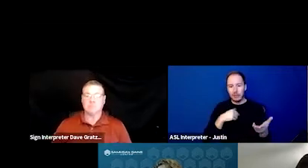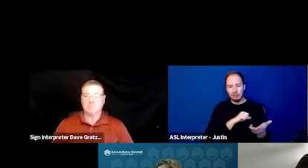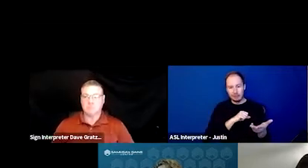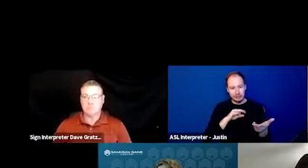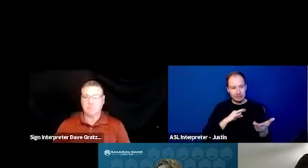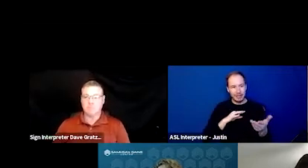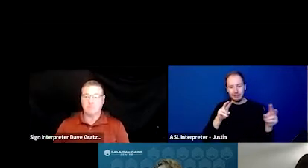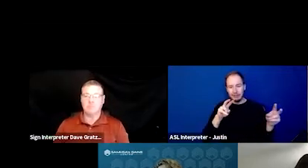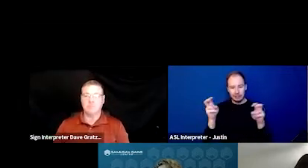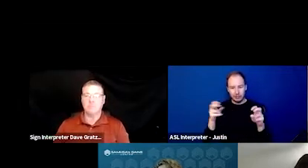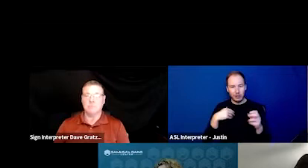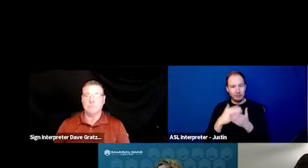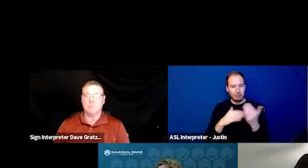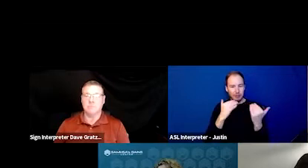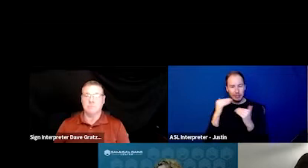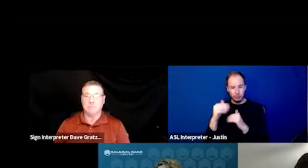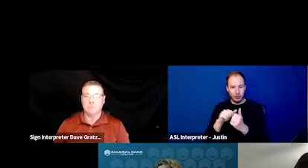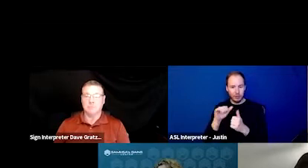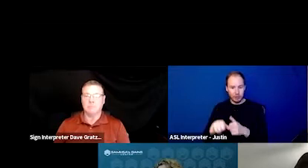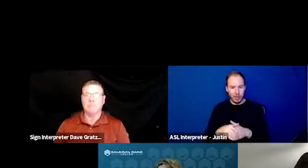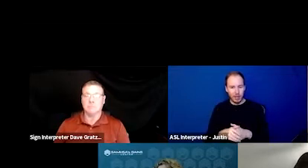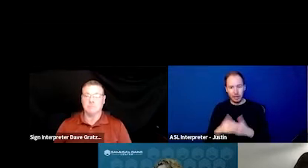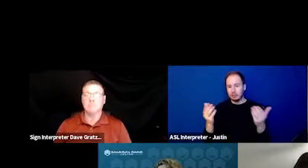So you have more limits that way. Next slide please.